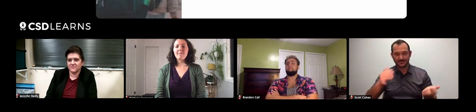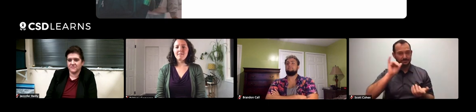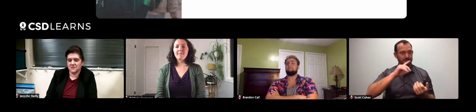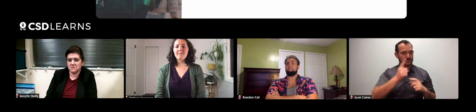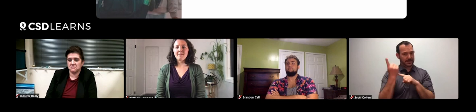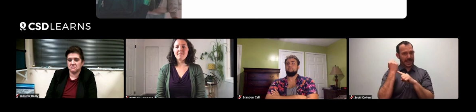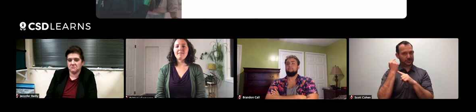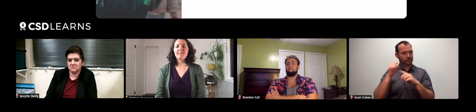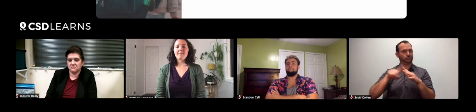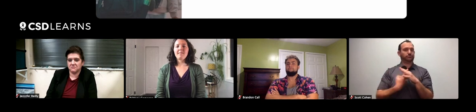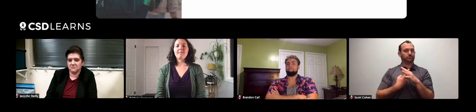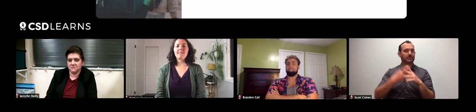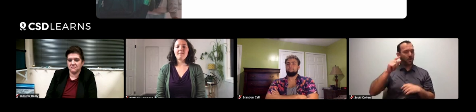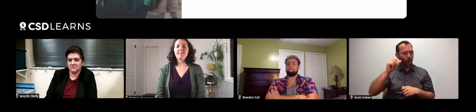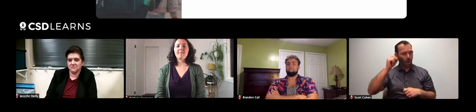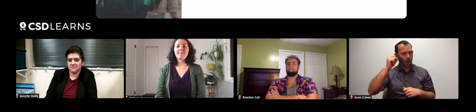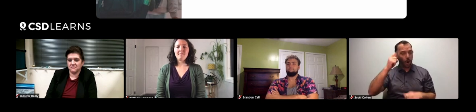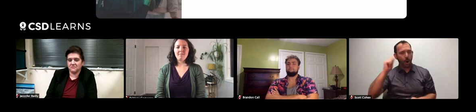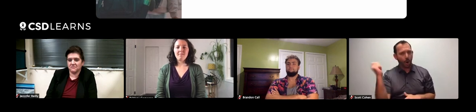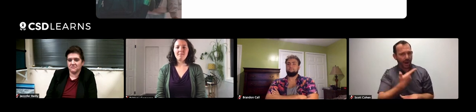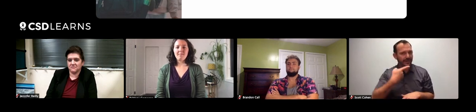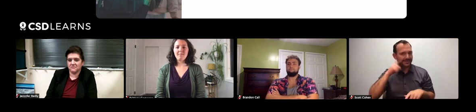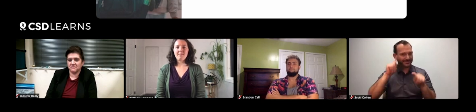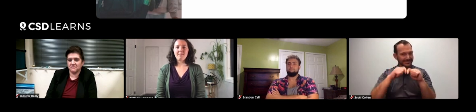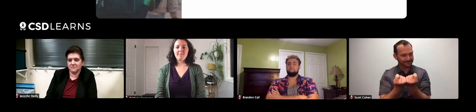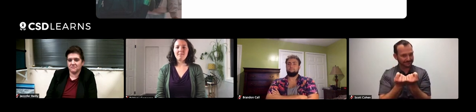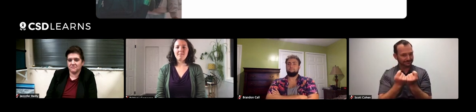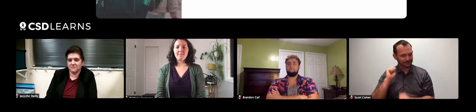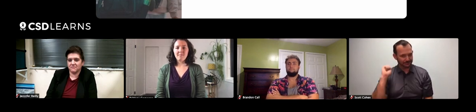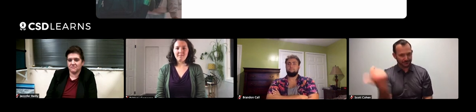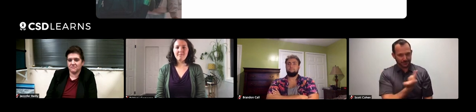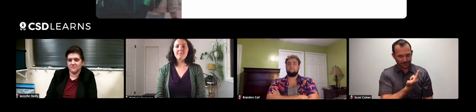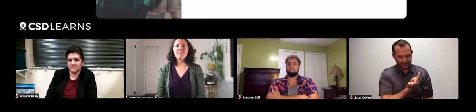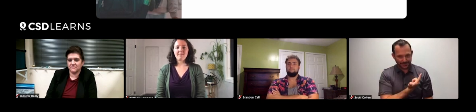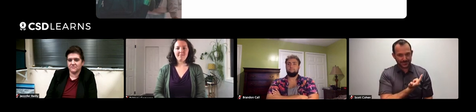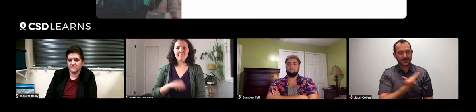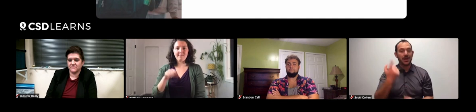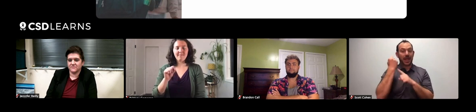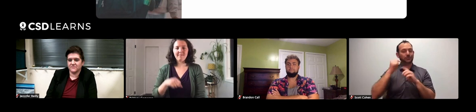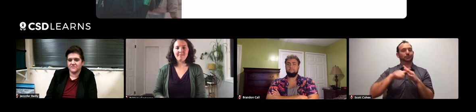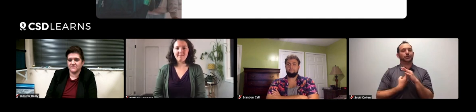I believe they started last year with an all-deaf team. Again, all-deaf team